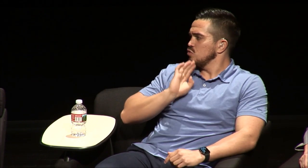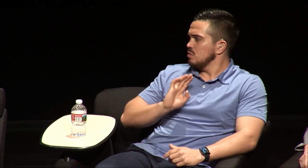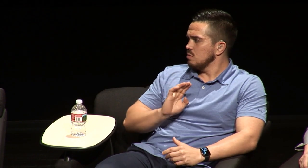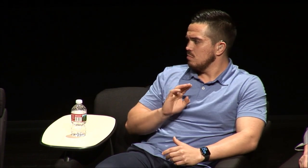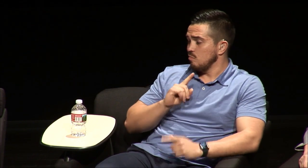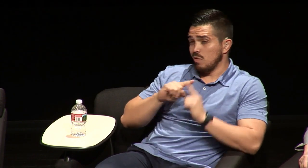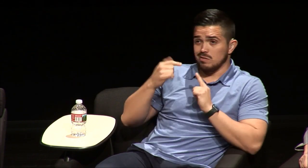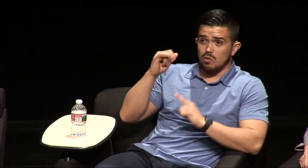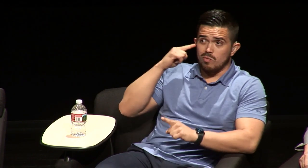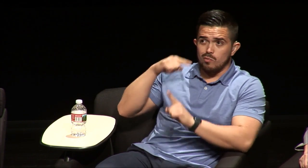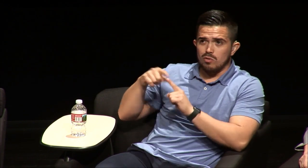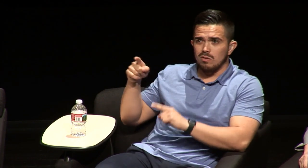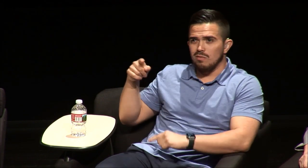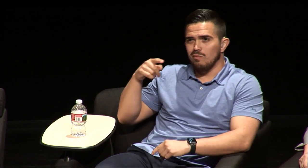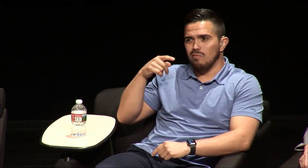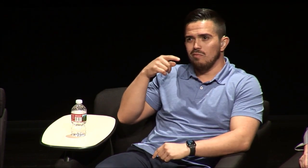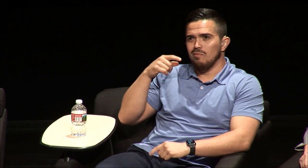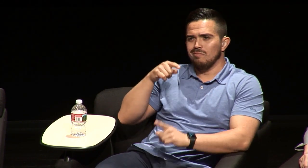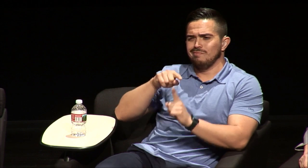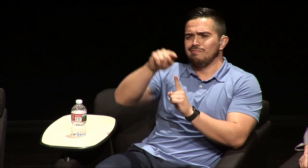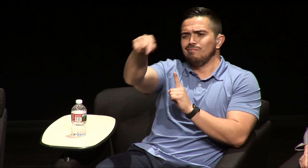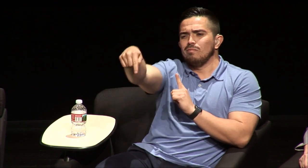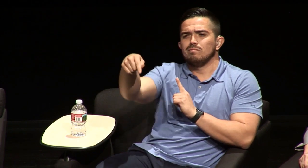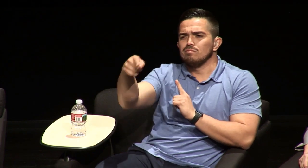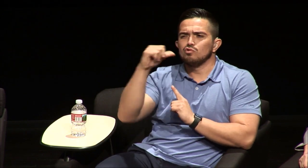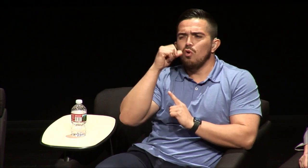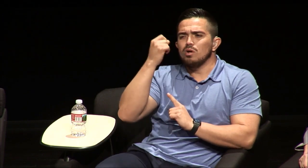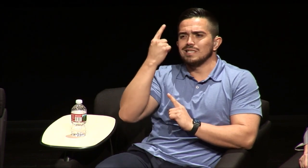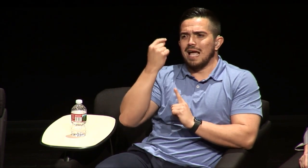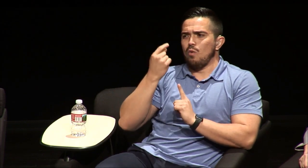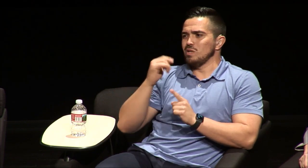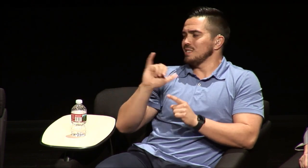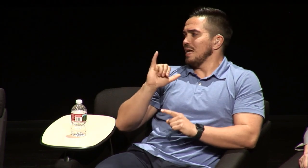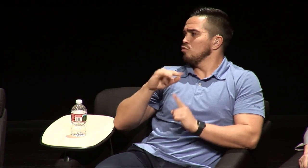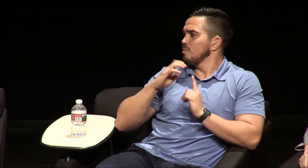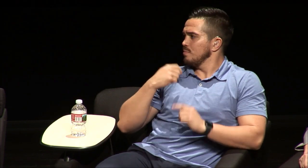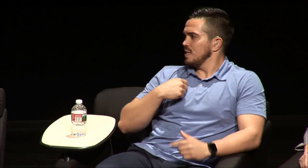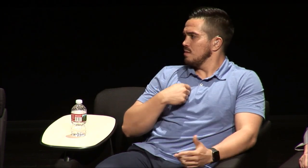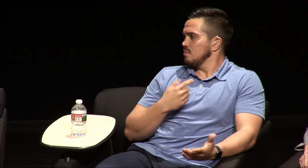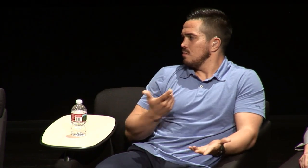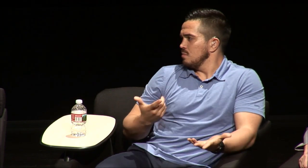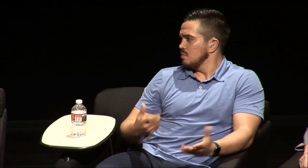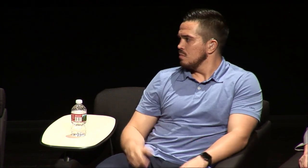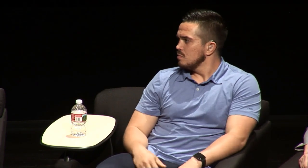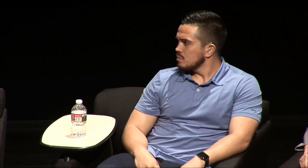have that experience of frustration you know and people on the other side they